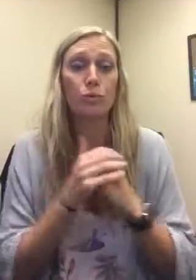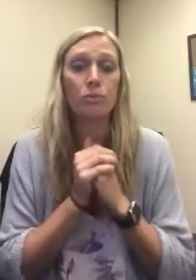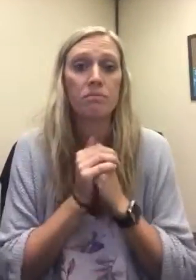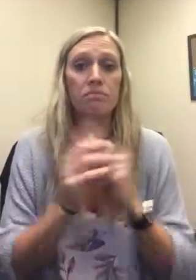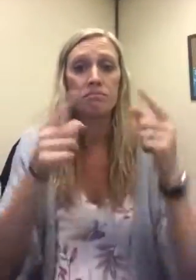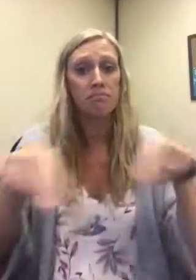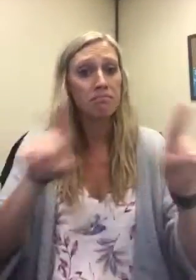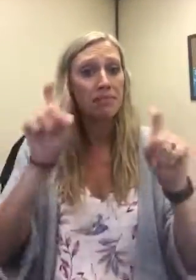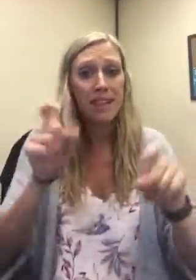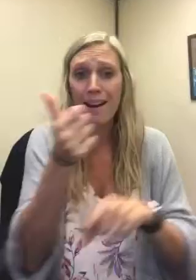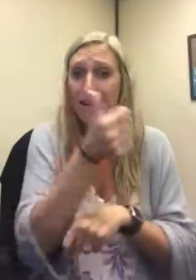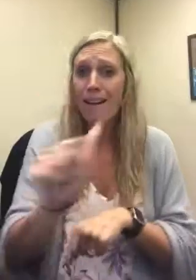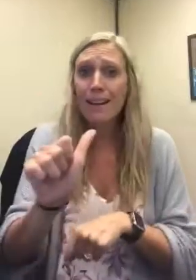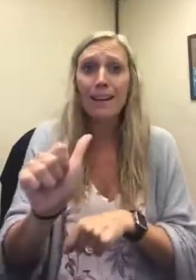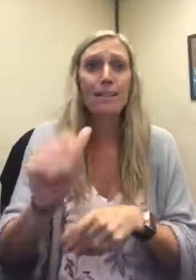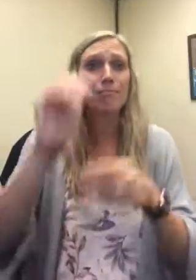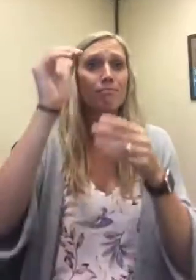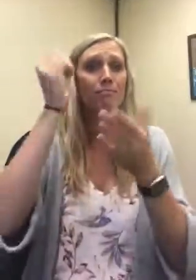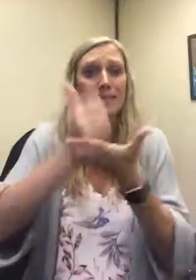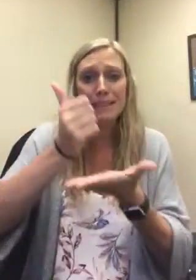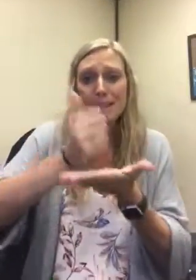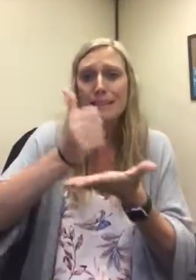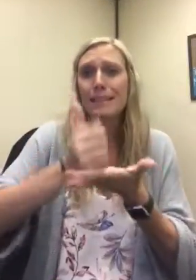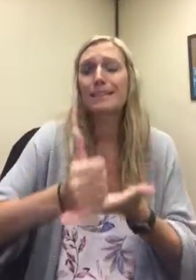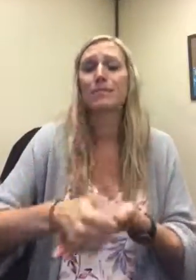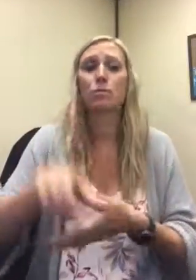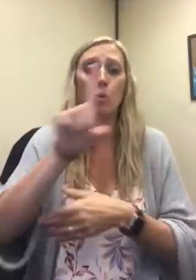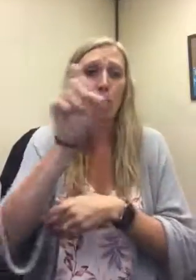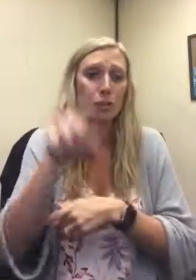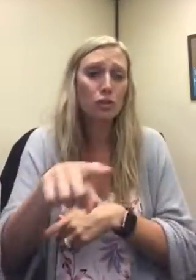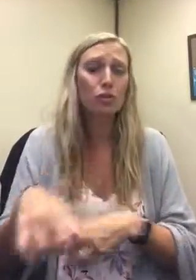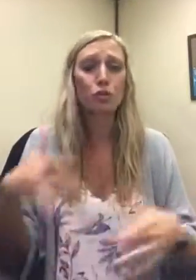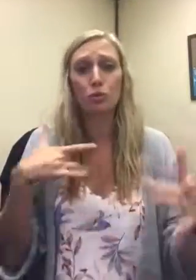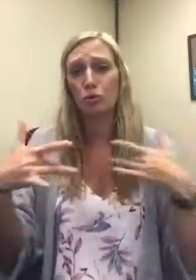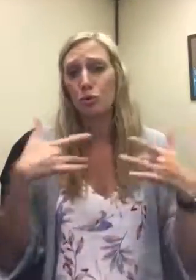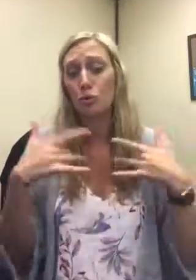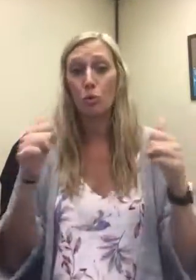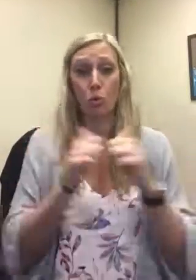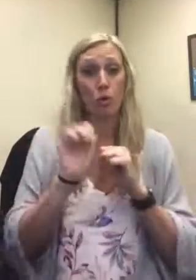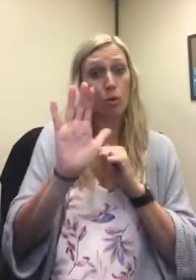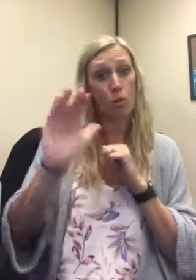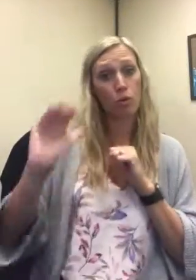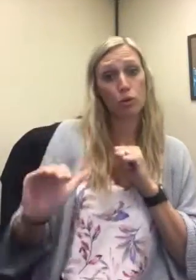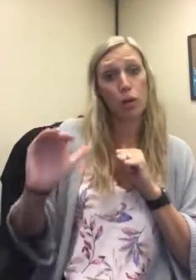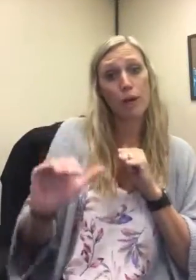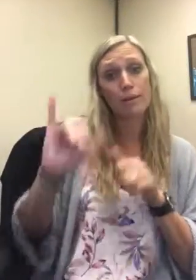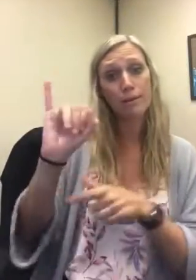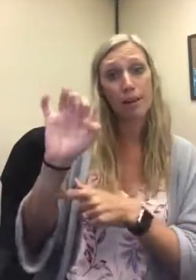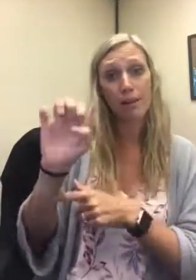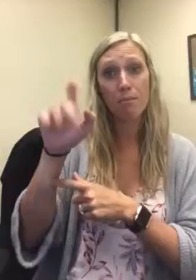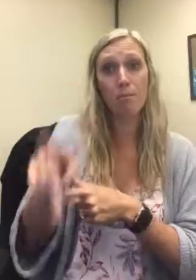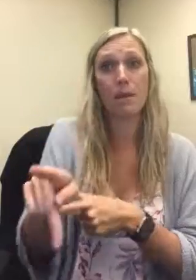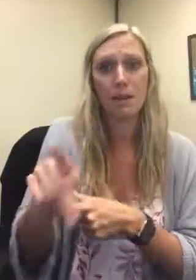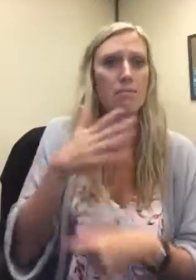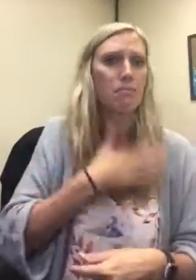If you have any questions, concerns Or need assistance With your child's IEP,